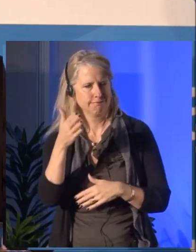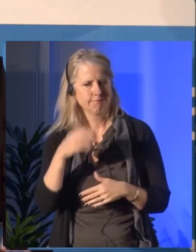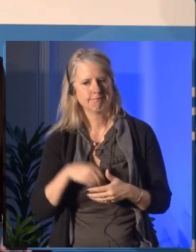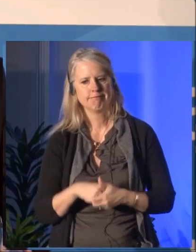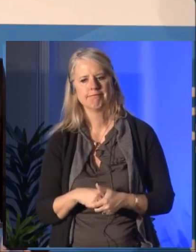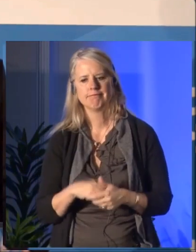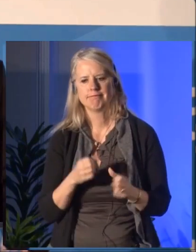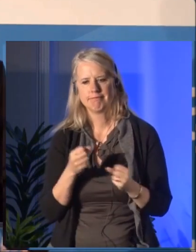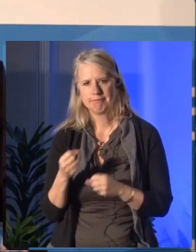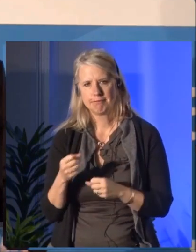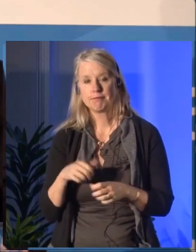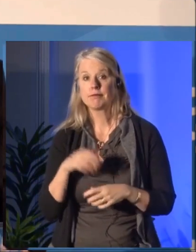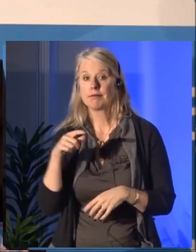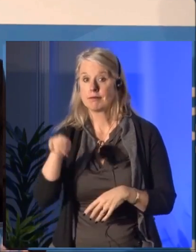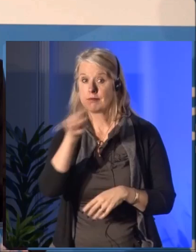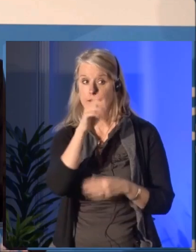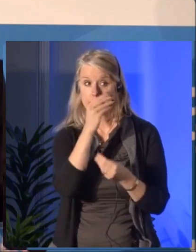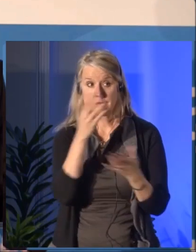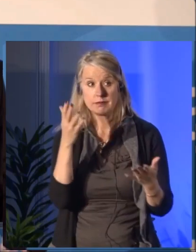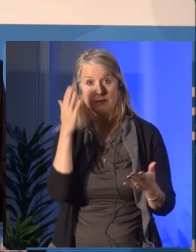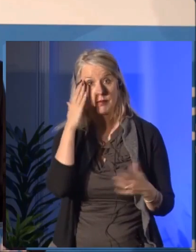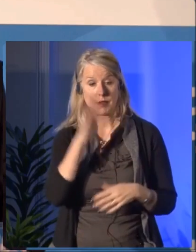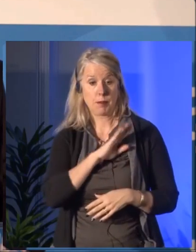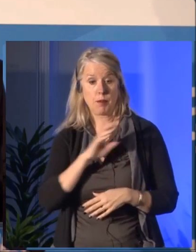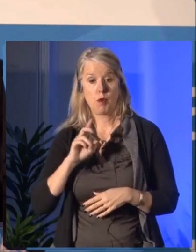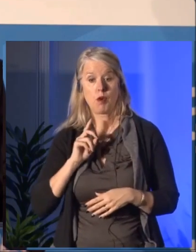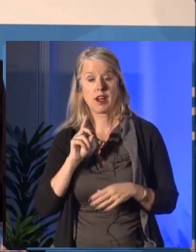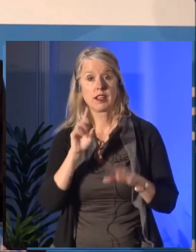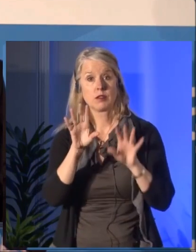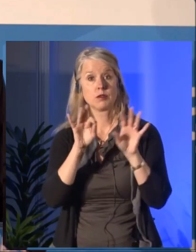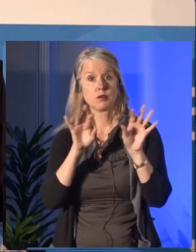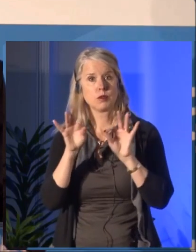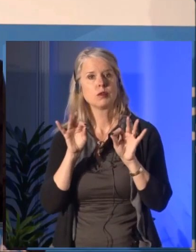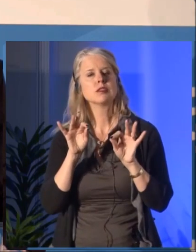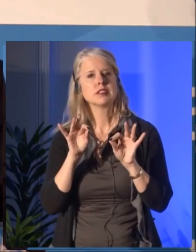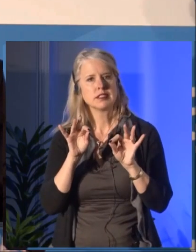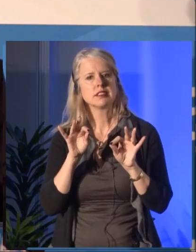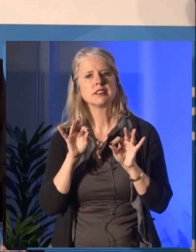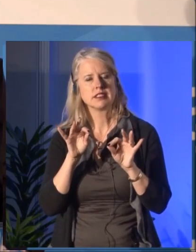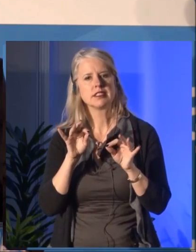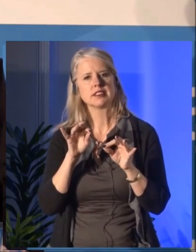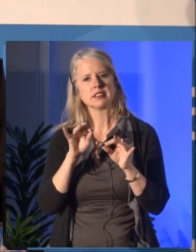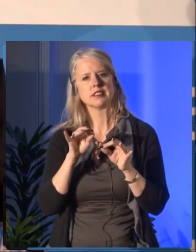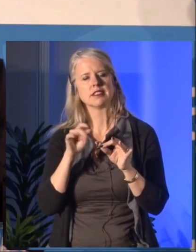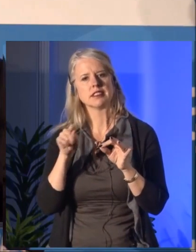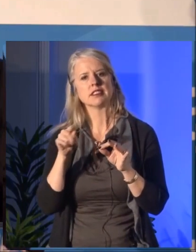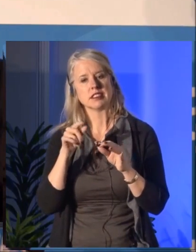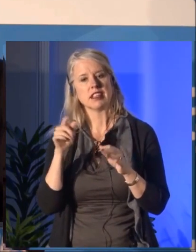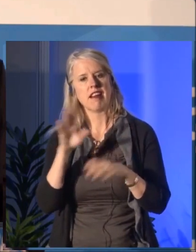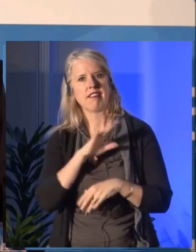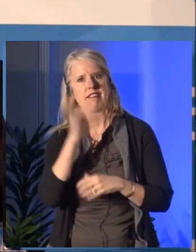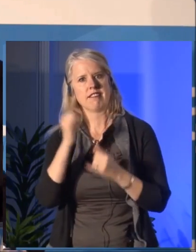This was formally known as a society of corporate secretaries specifically in the category